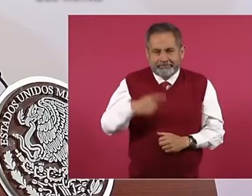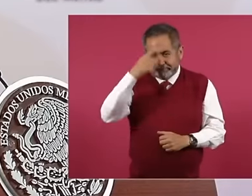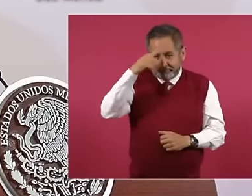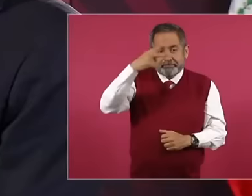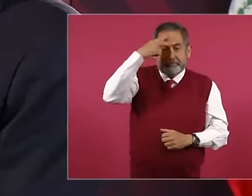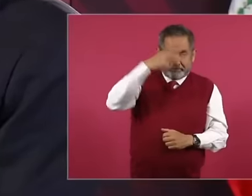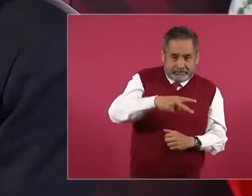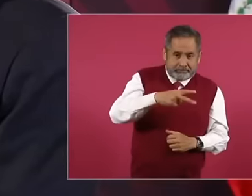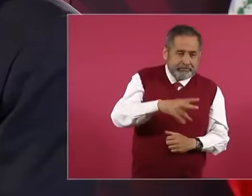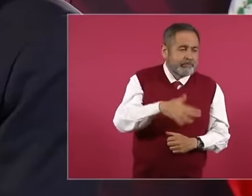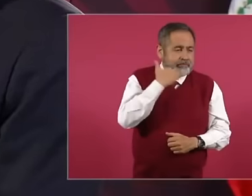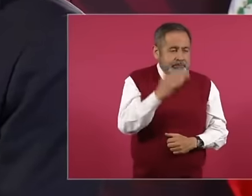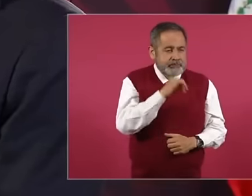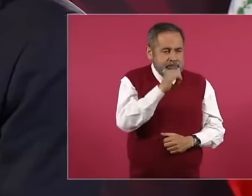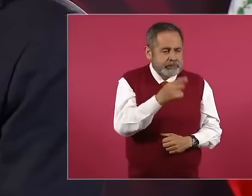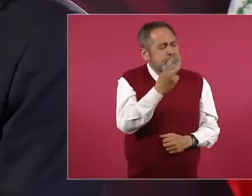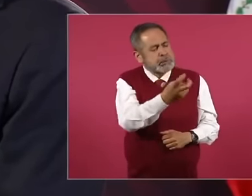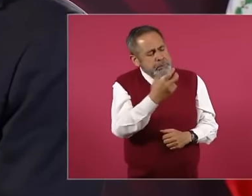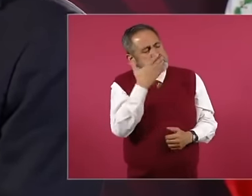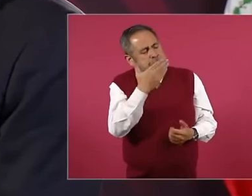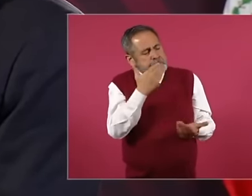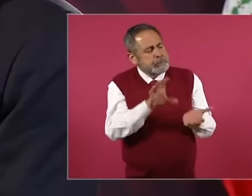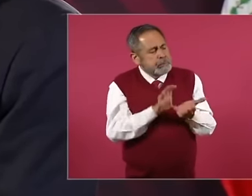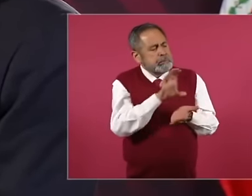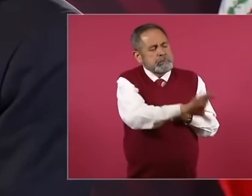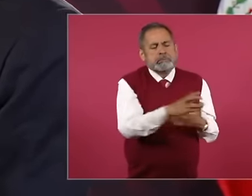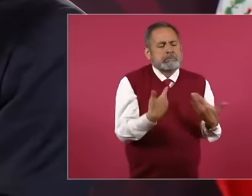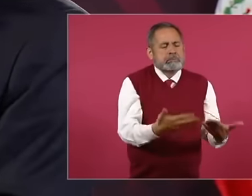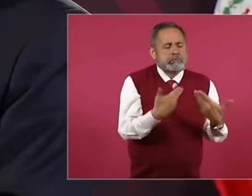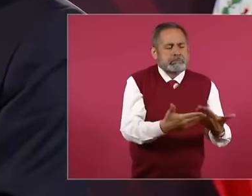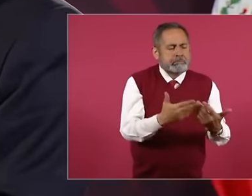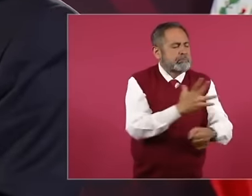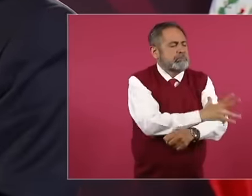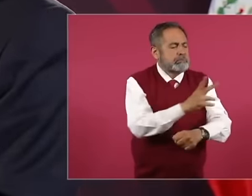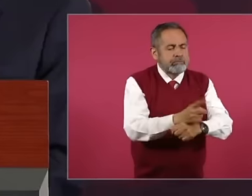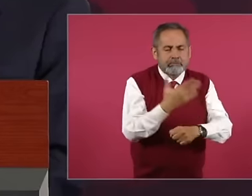transparency, it is for political purposes